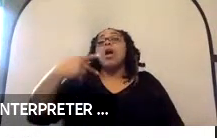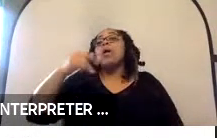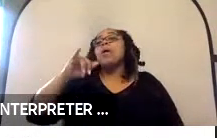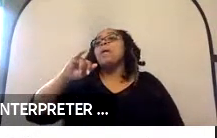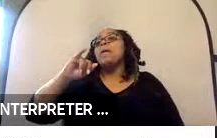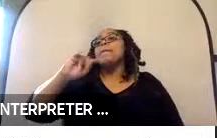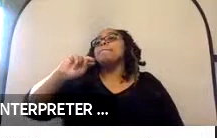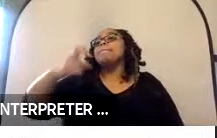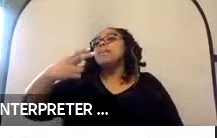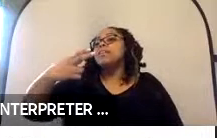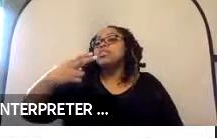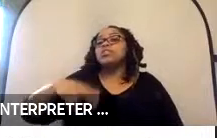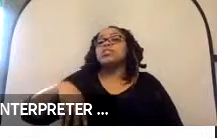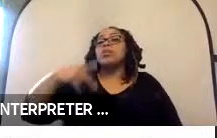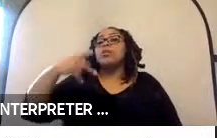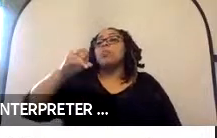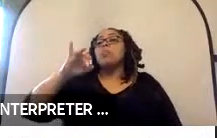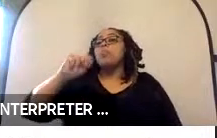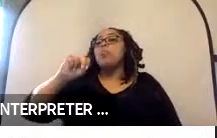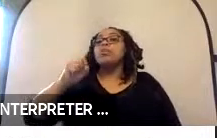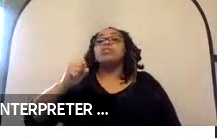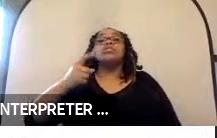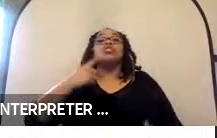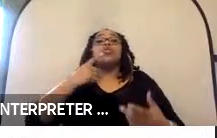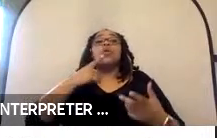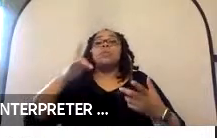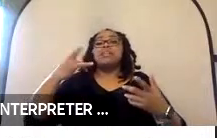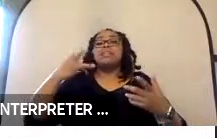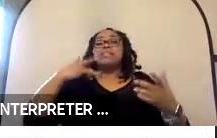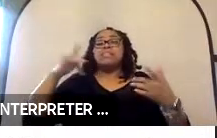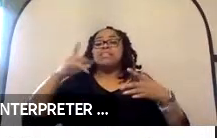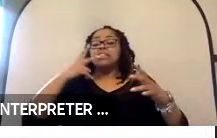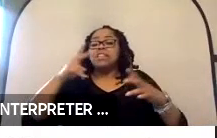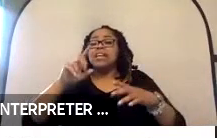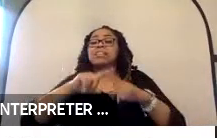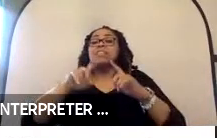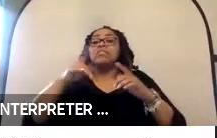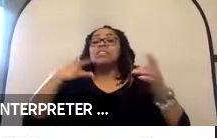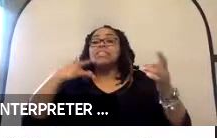sure that is safe. So, we put sensors around the vehicle. Same type of sensing that we